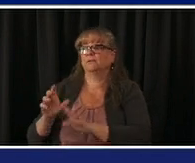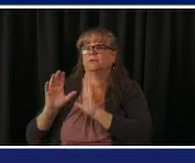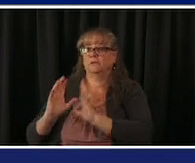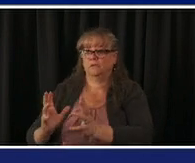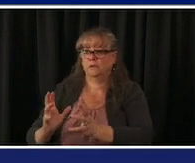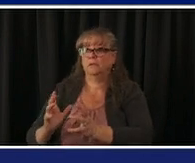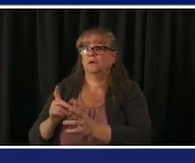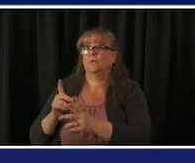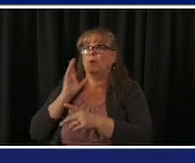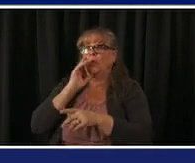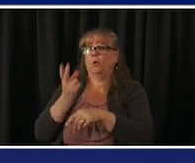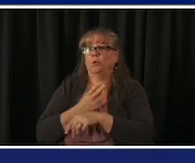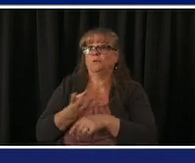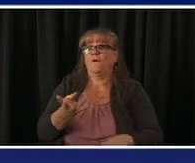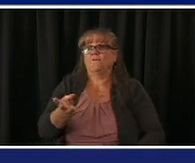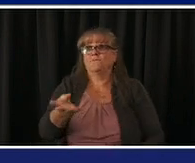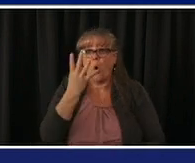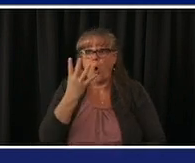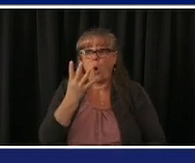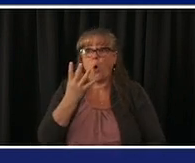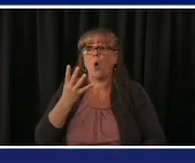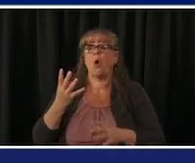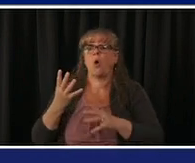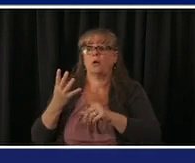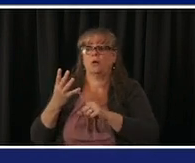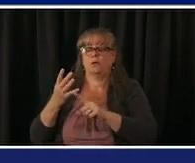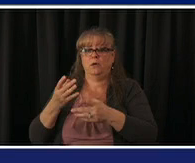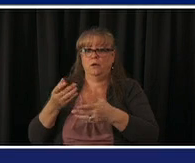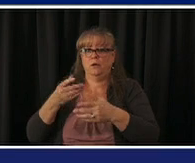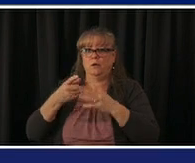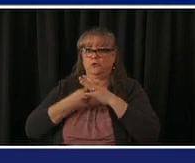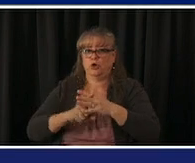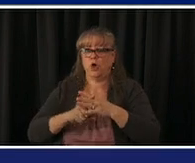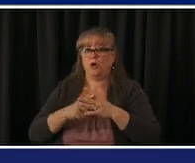here in the next week or so and we're very very excited about that as well so it's really about